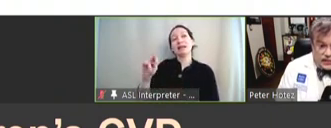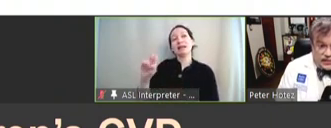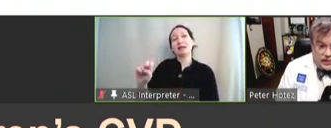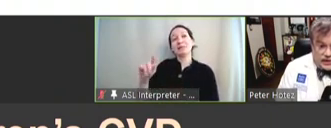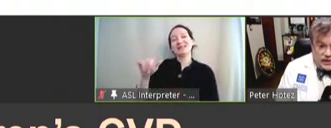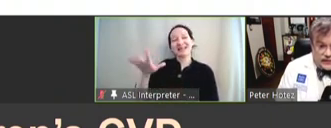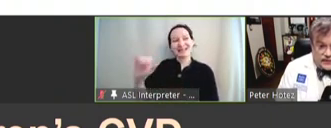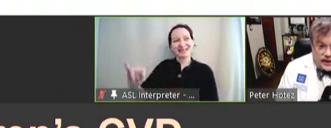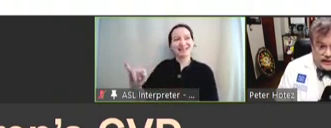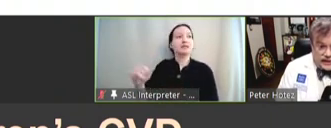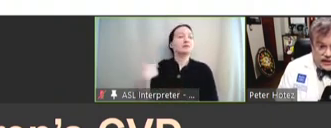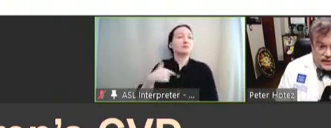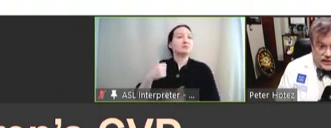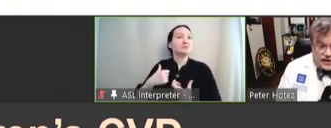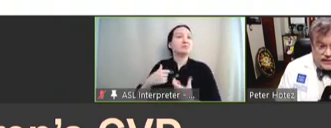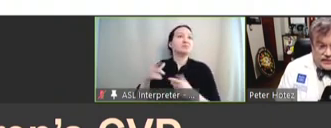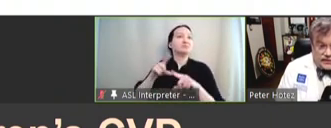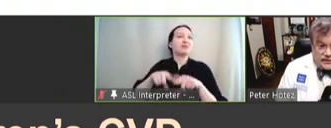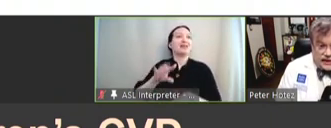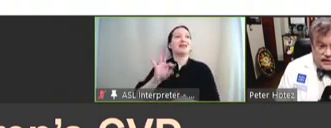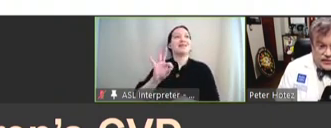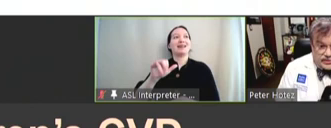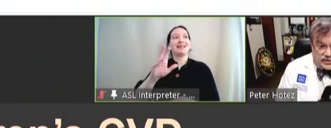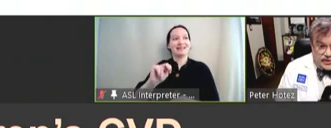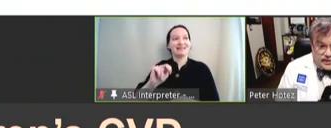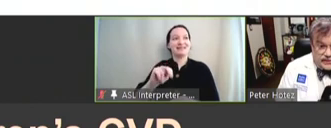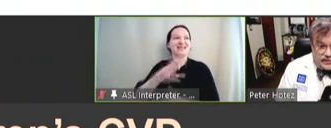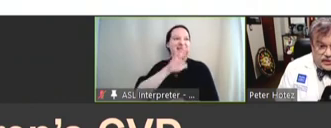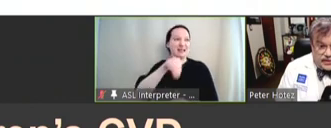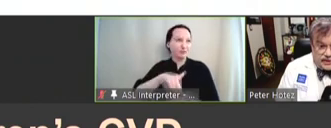we're based at the Feigan Center, named after Ralph Feigan -- I'm sure many of you know,